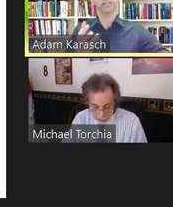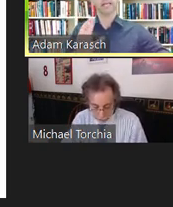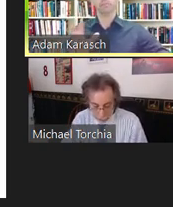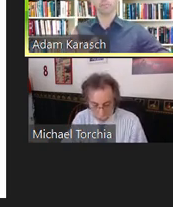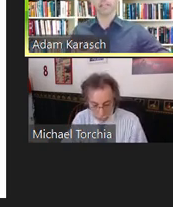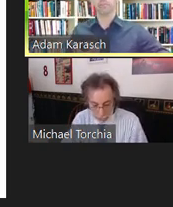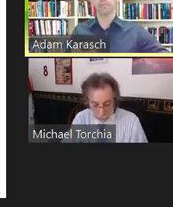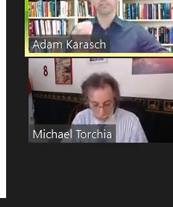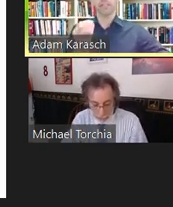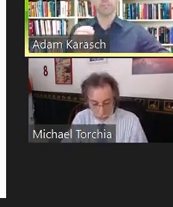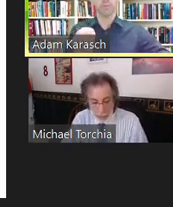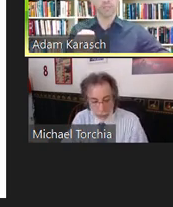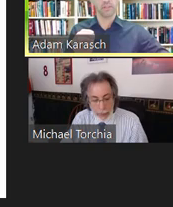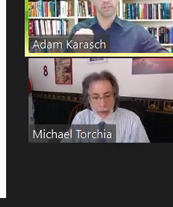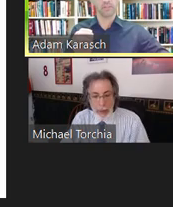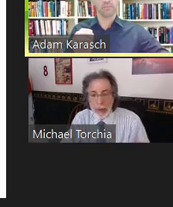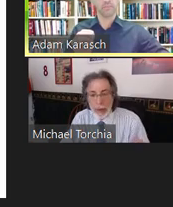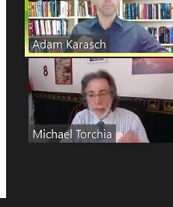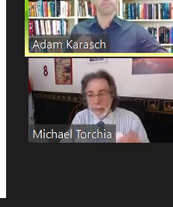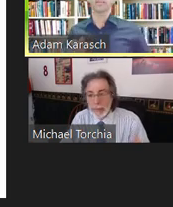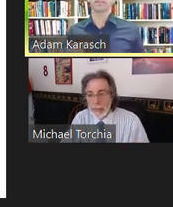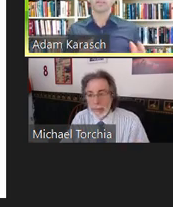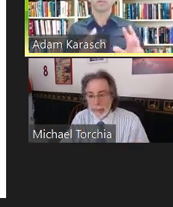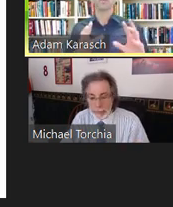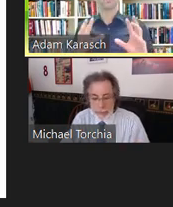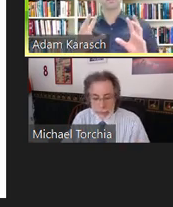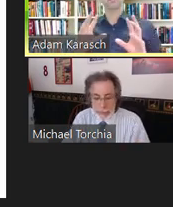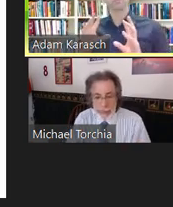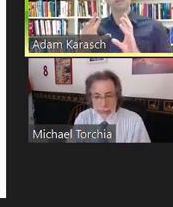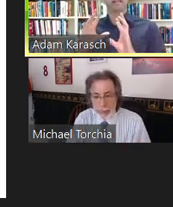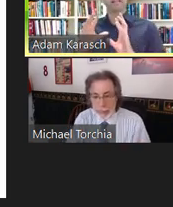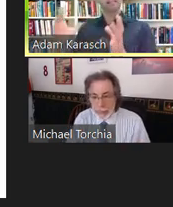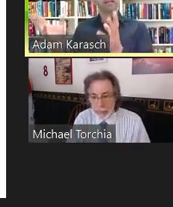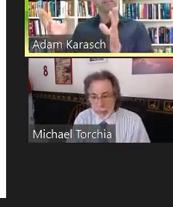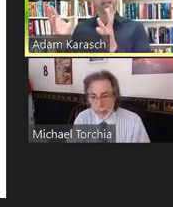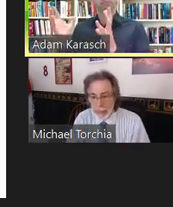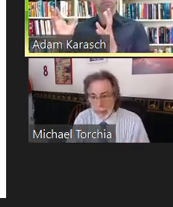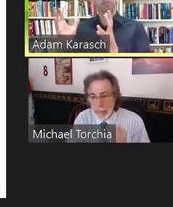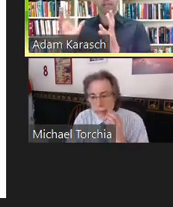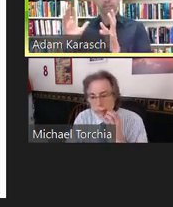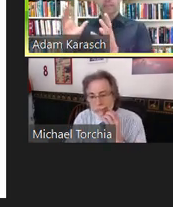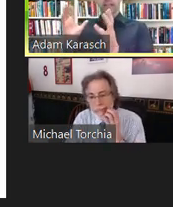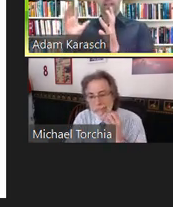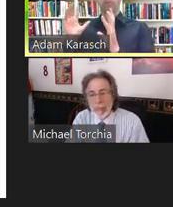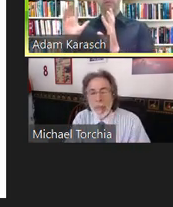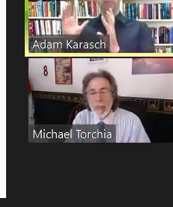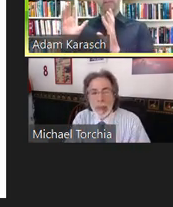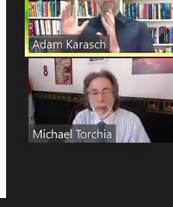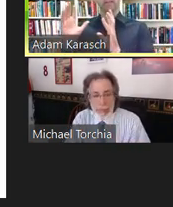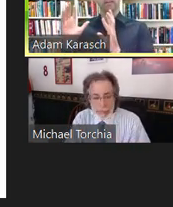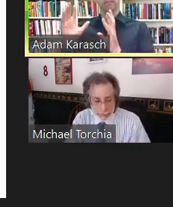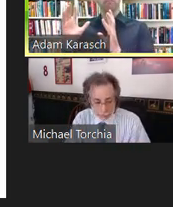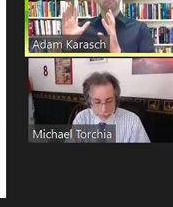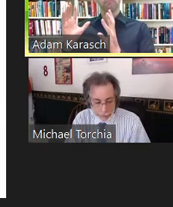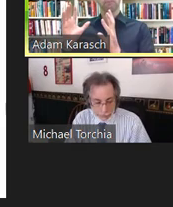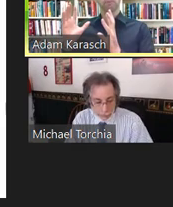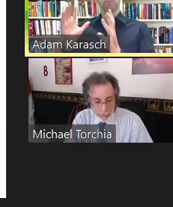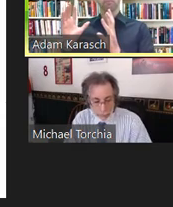and the blind communities in particular. But we'll also be balancing that out